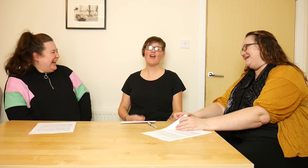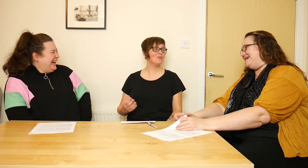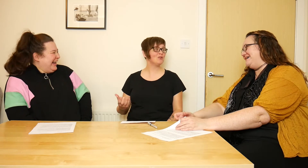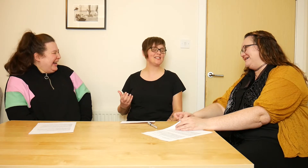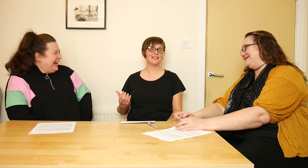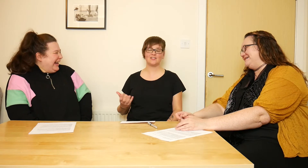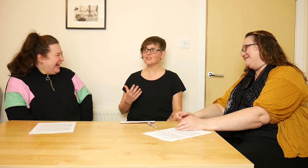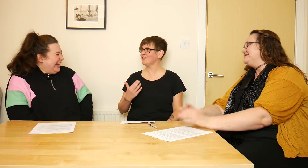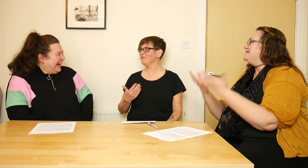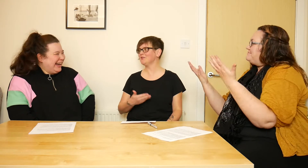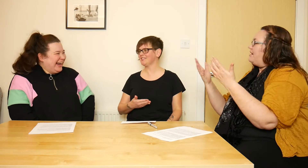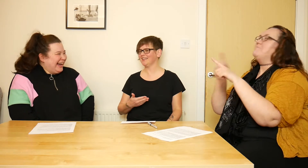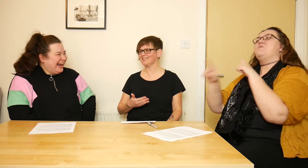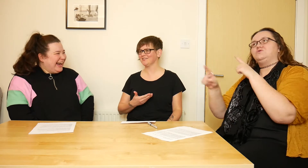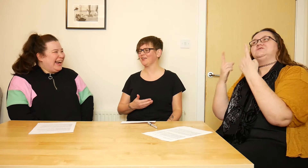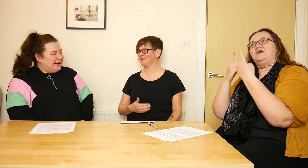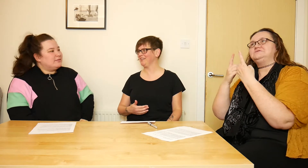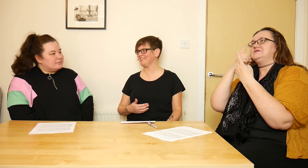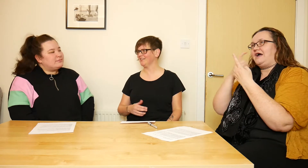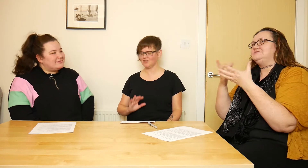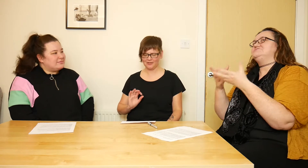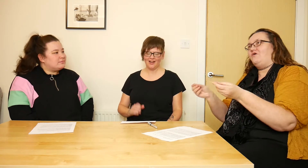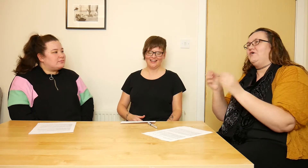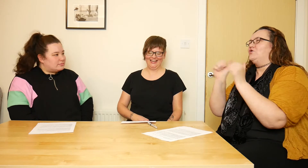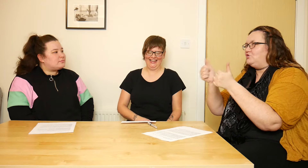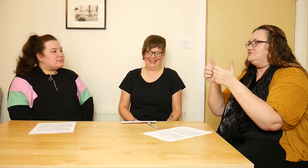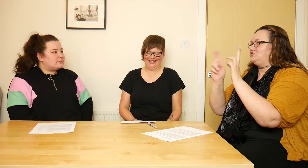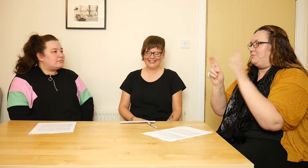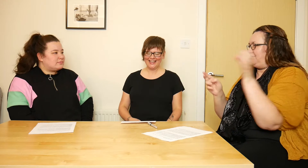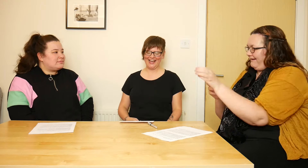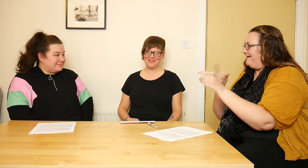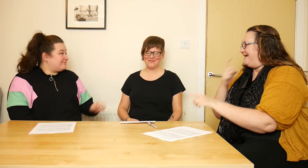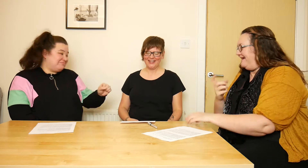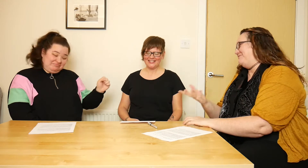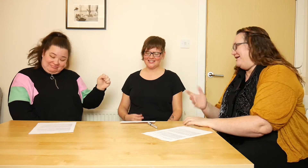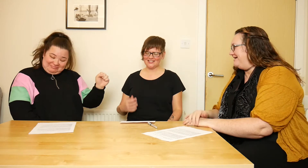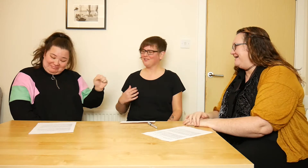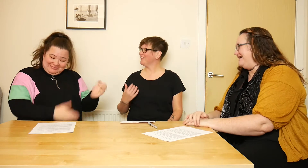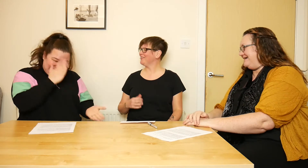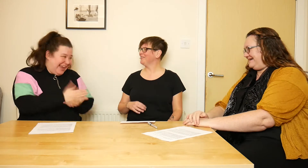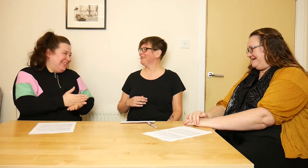Although you can solve most things with a good BSL interpreter!